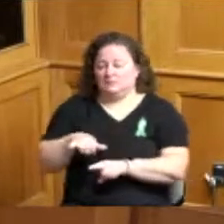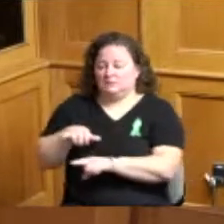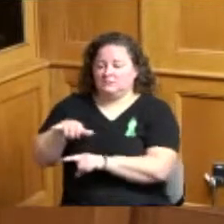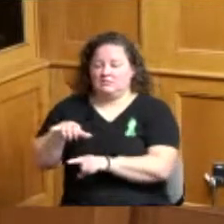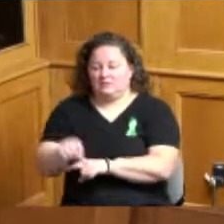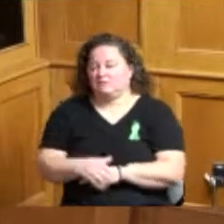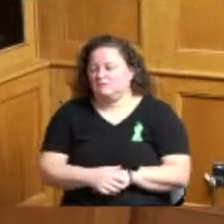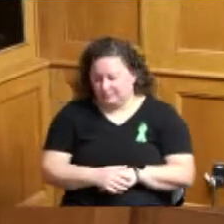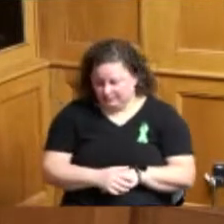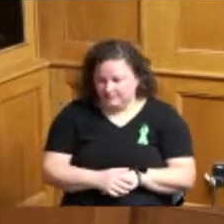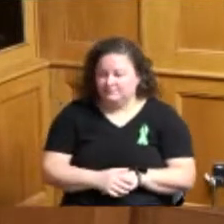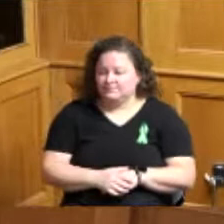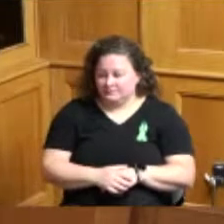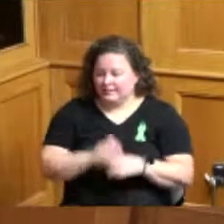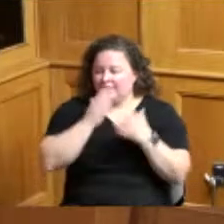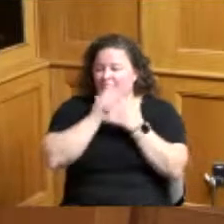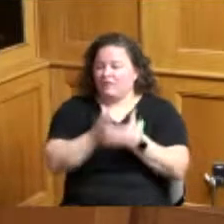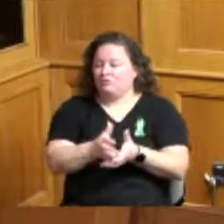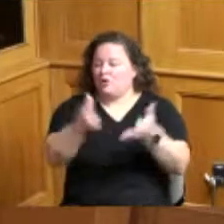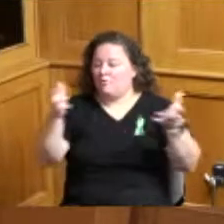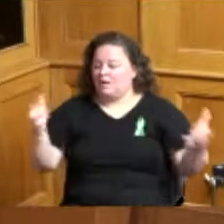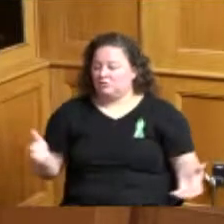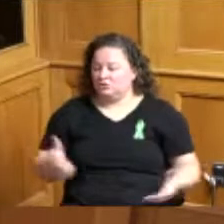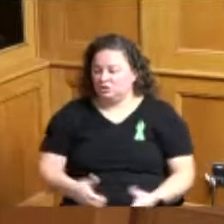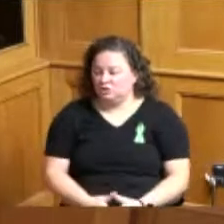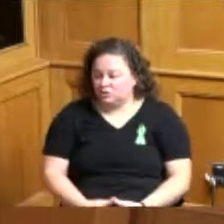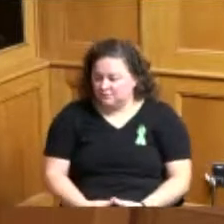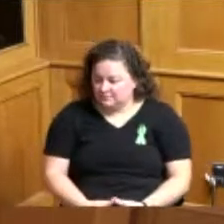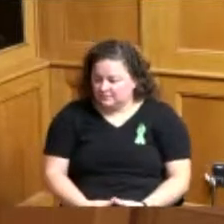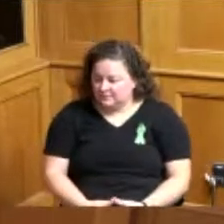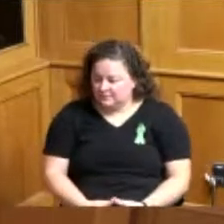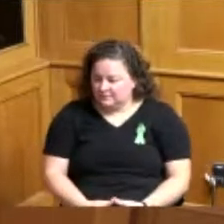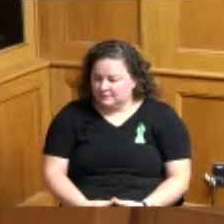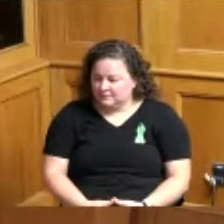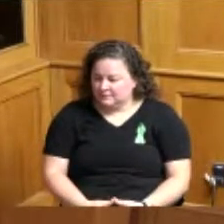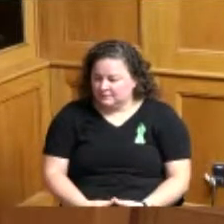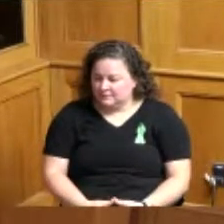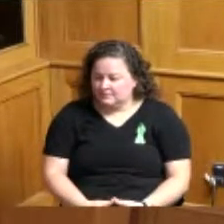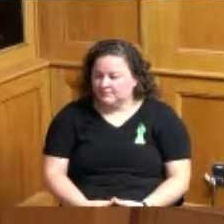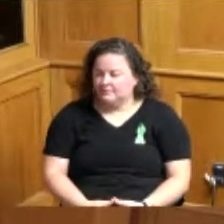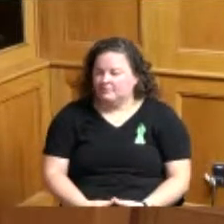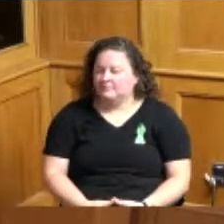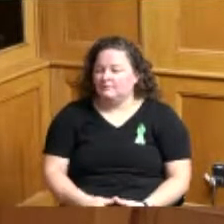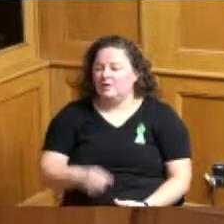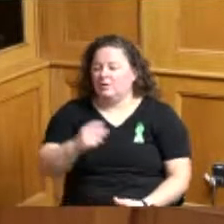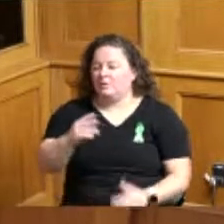yes thank you so much thank you for coming you have before you can send agenda items